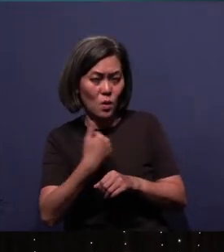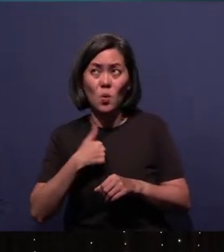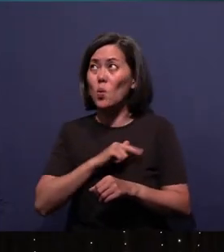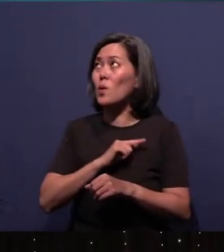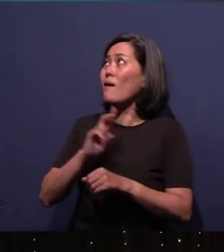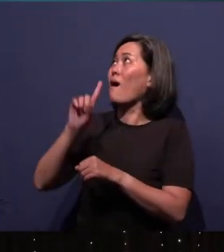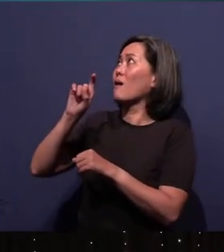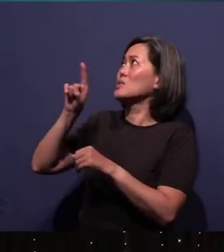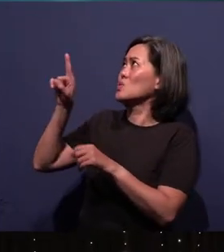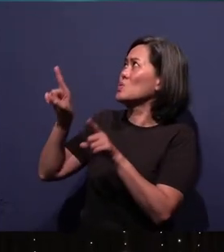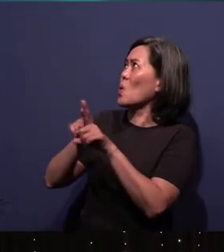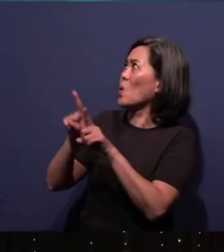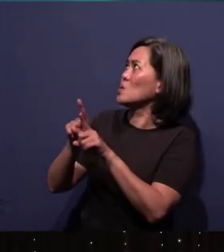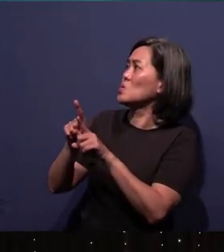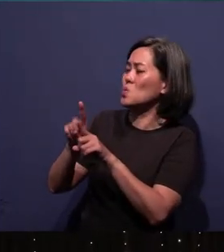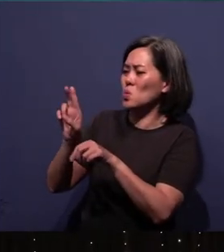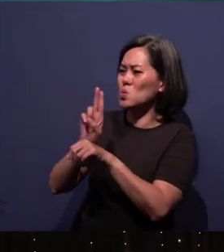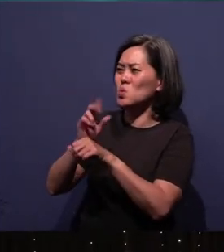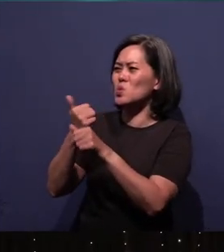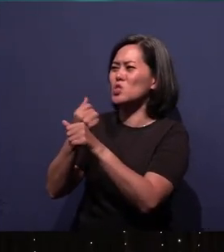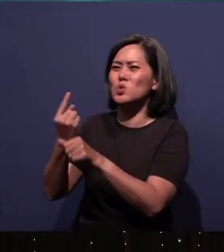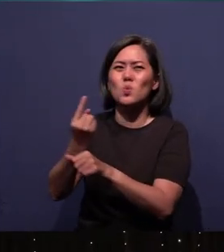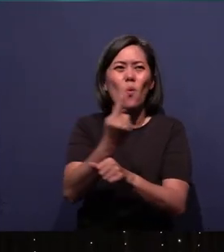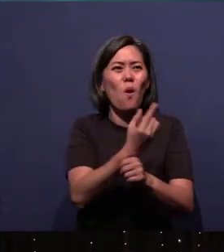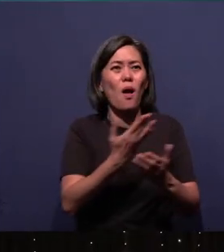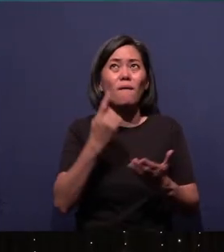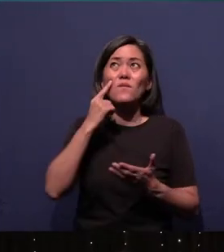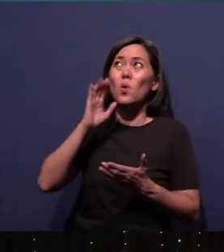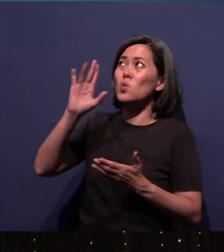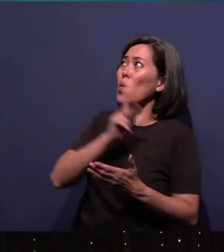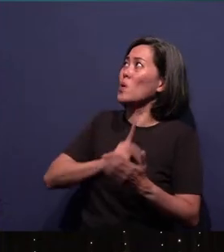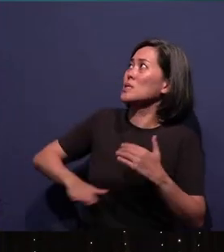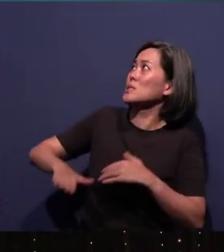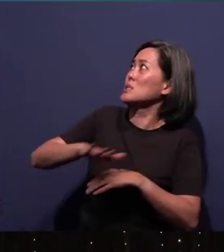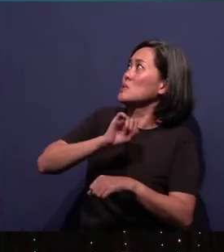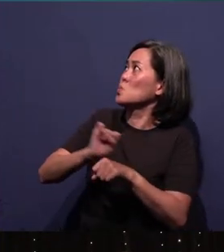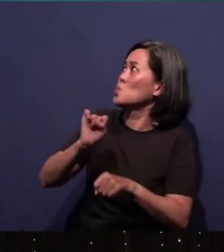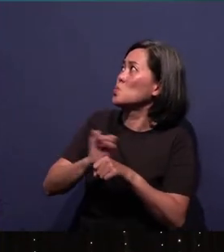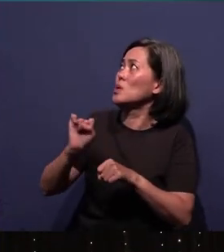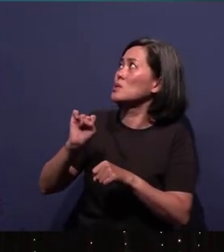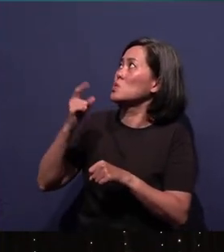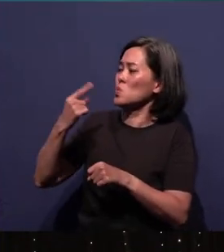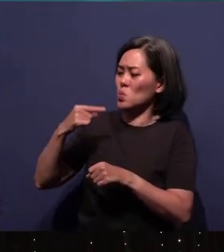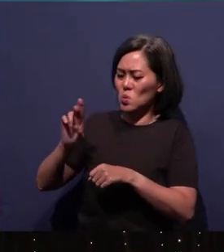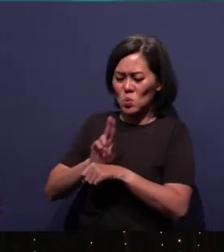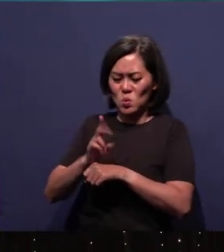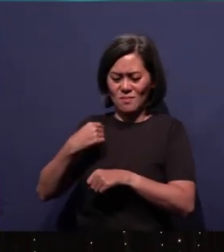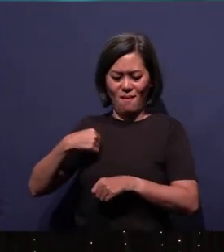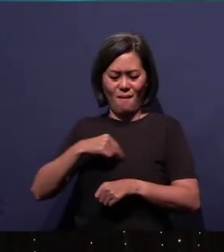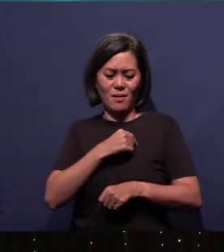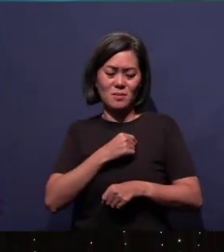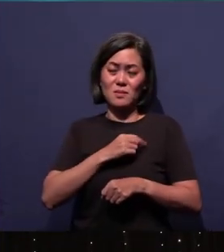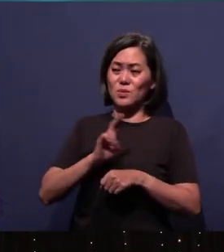too will use each of us here for your kingdom's work. May You use us. May You use our tithes and